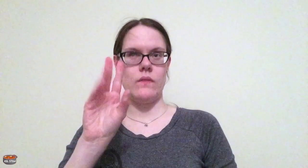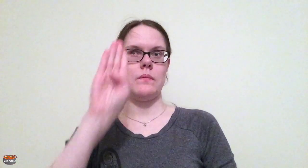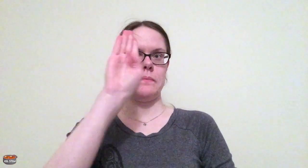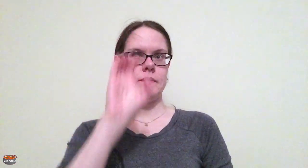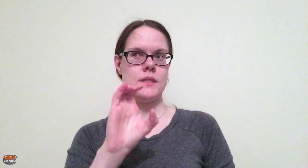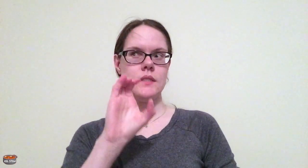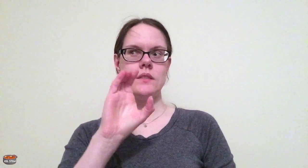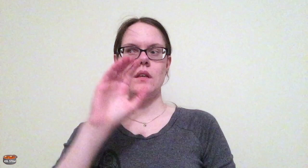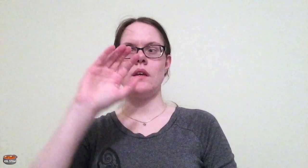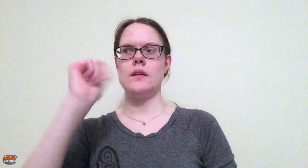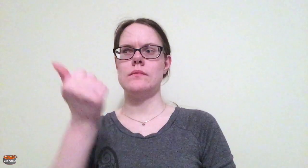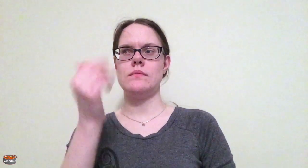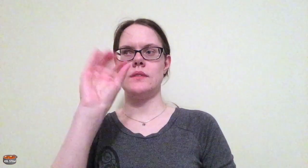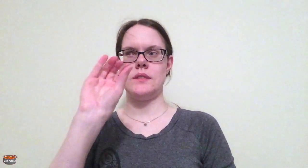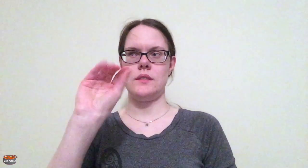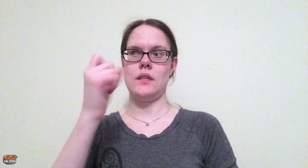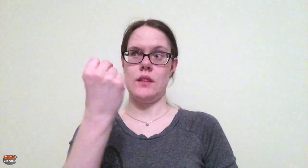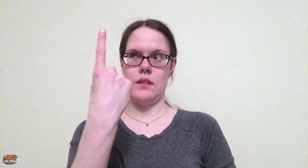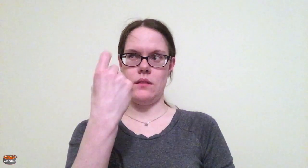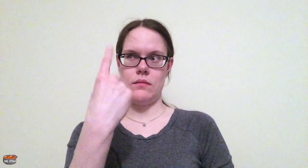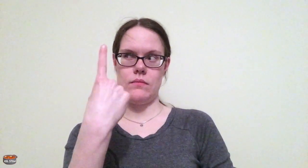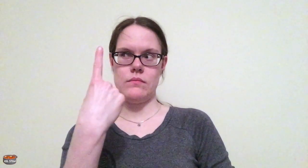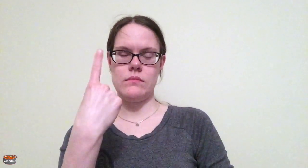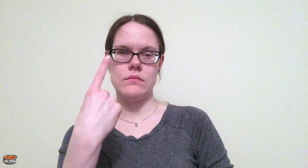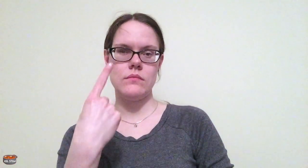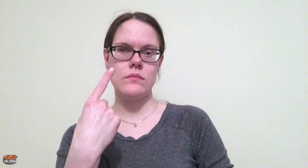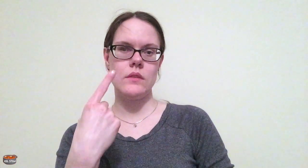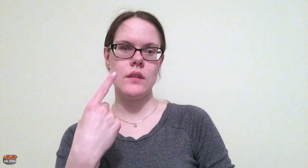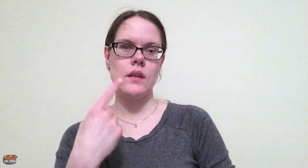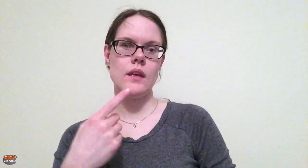British Columbia. That was in 1911.